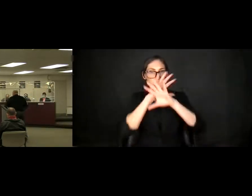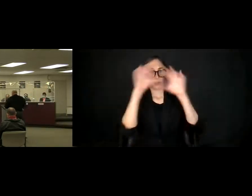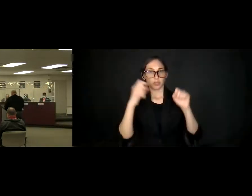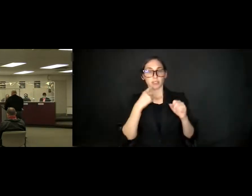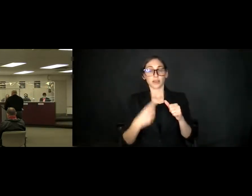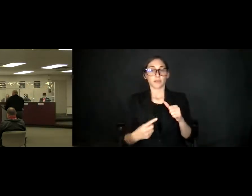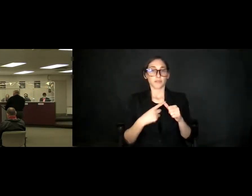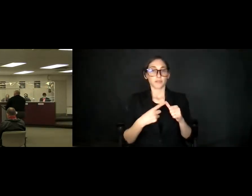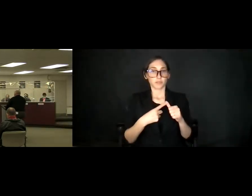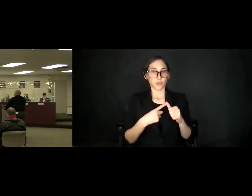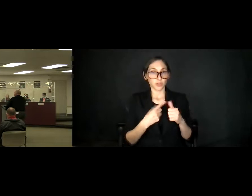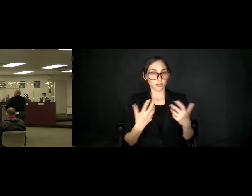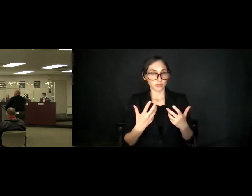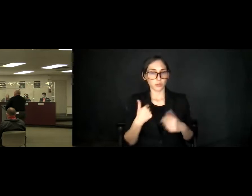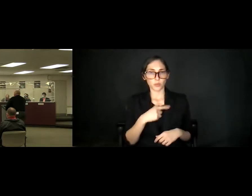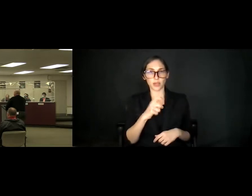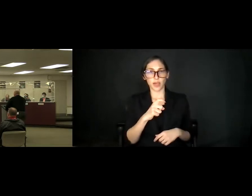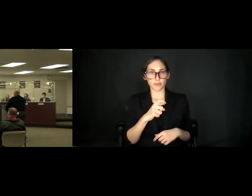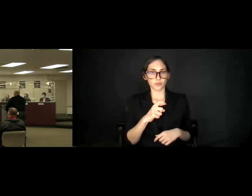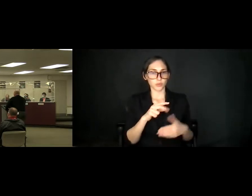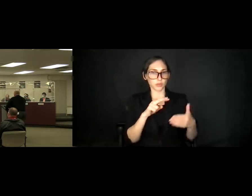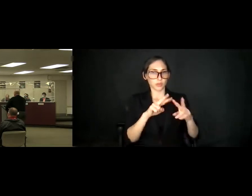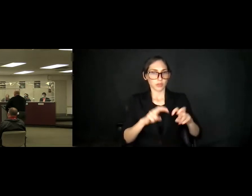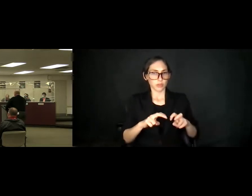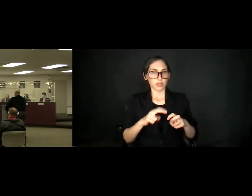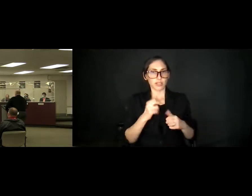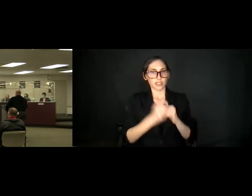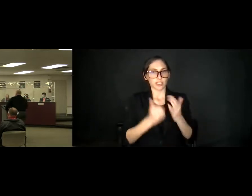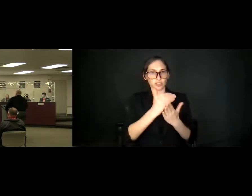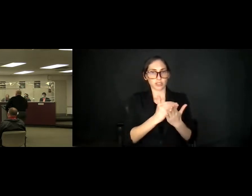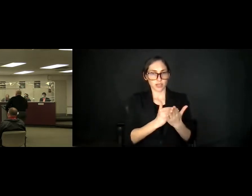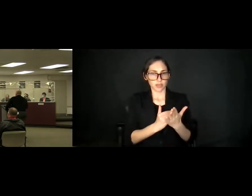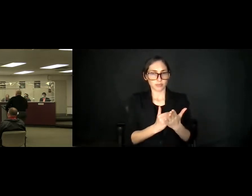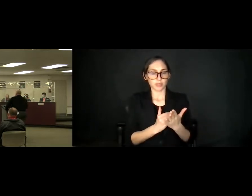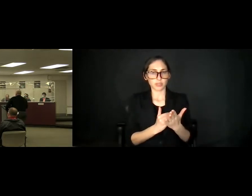Mr. President, we have to take these one at a time as the agenda. We can't take them as three. So